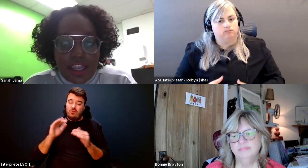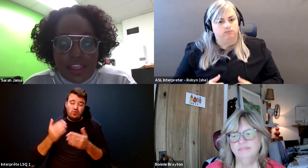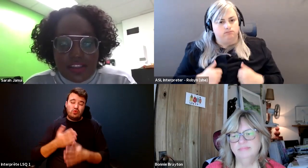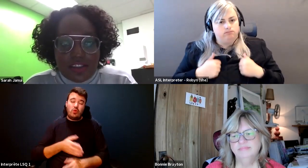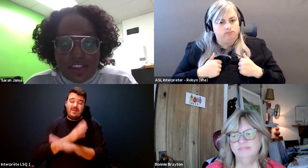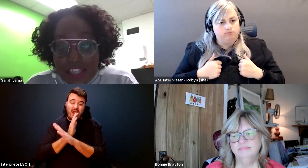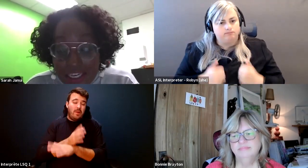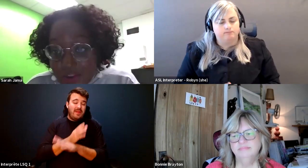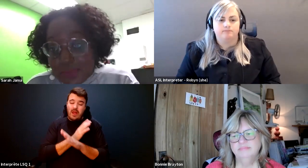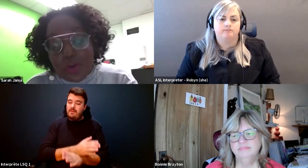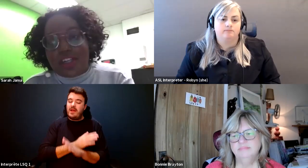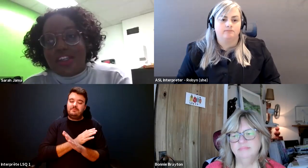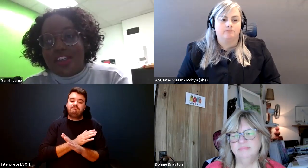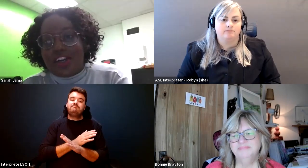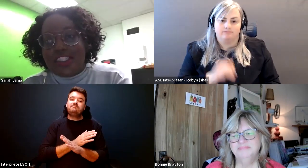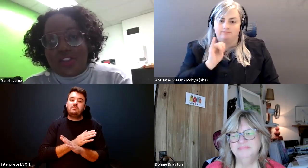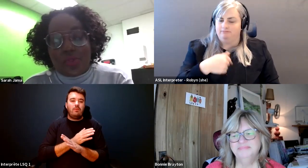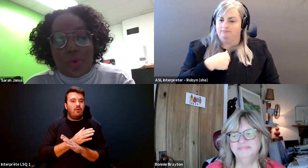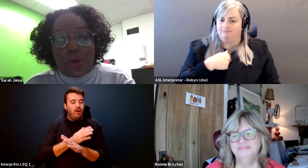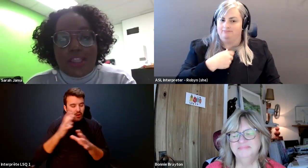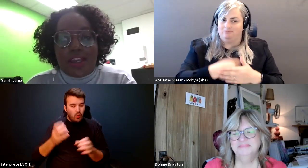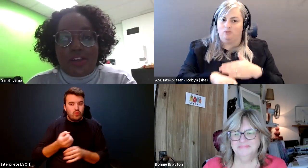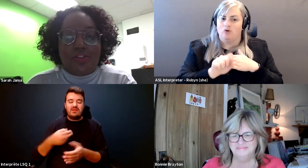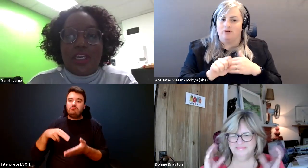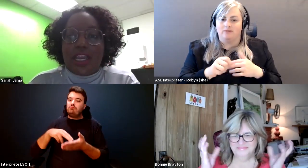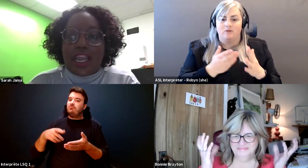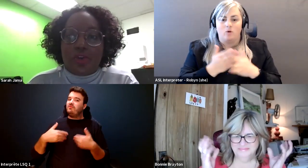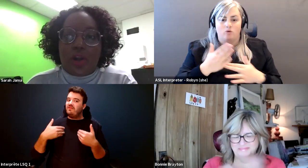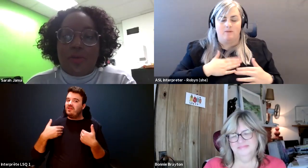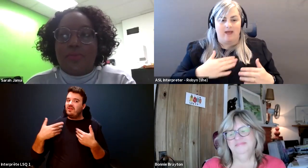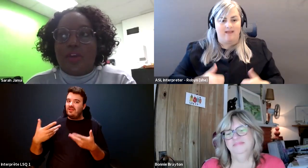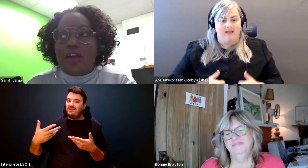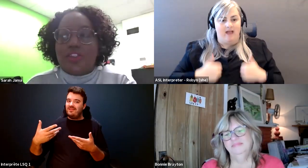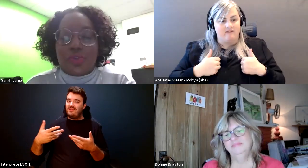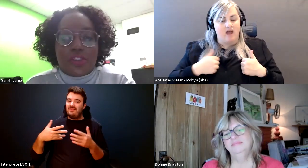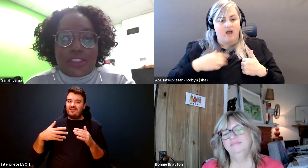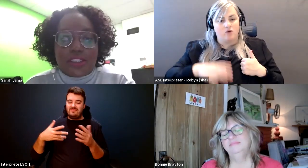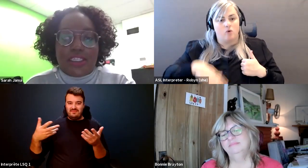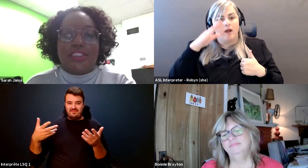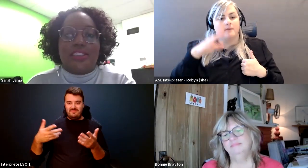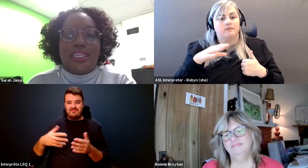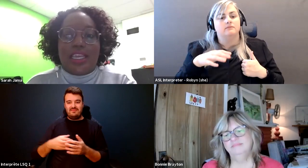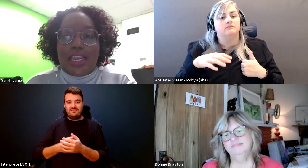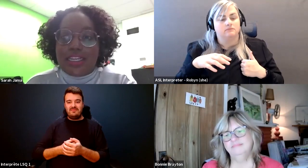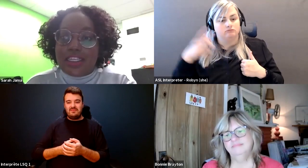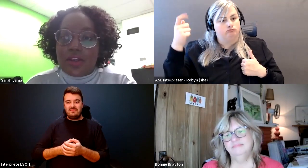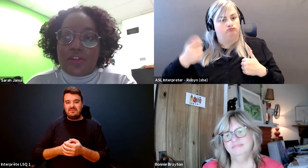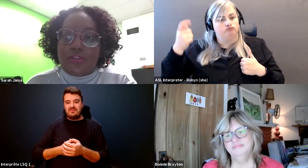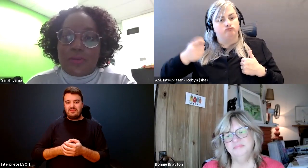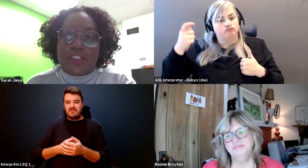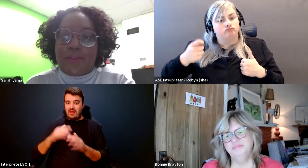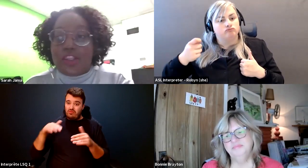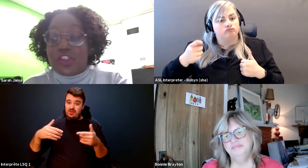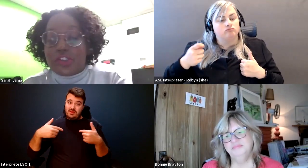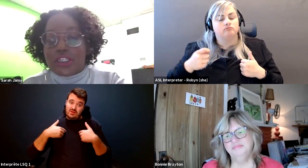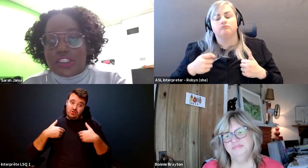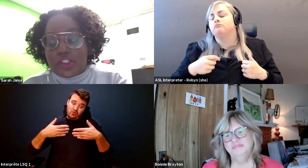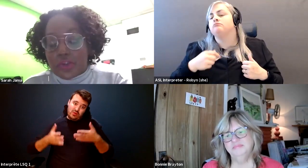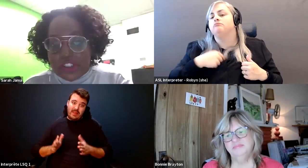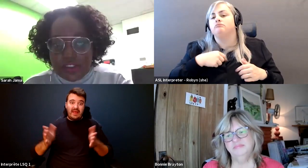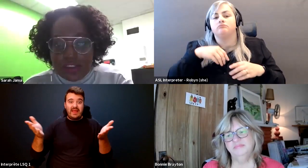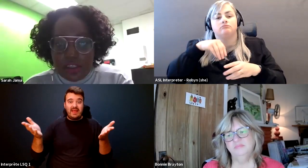Sarah Jama: And then I was born right so throughout my life I grew up on social assistance and in our domestic violence shelter situations.